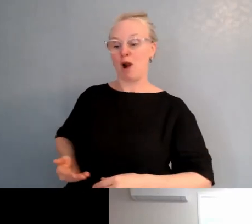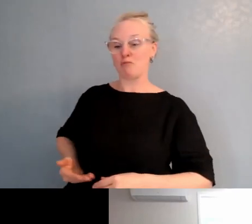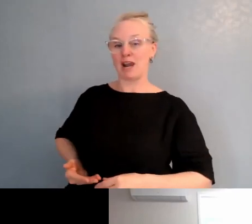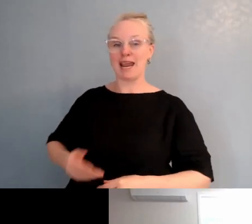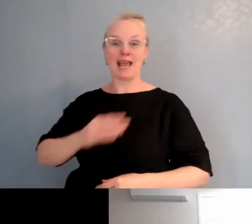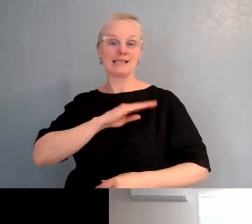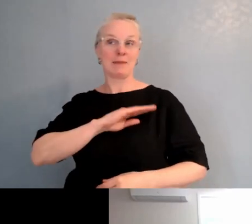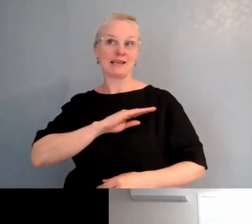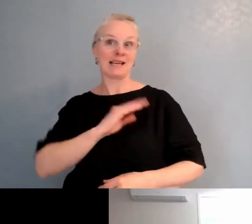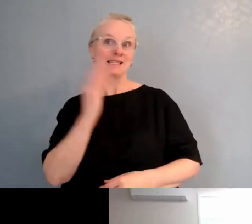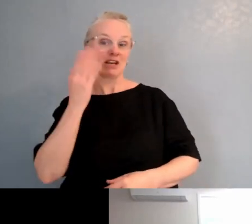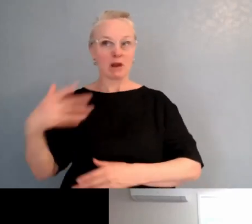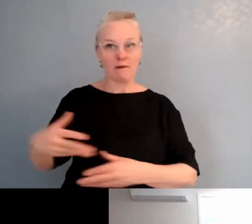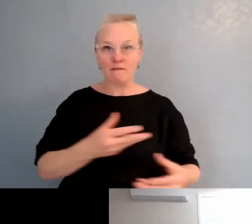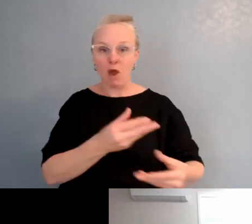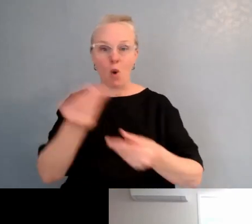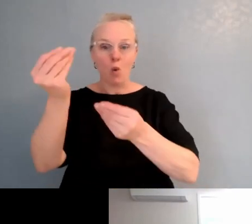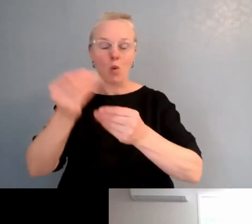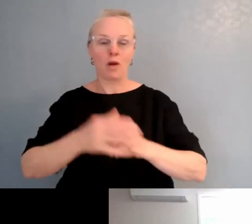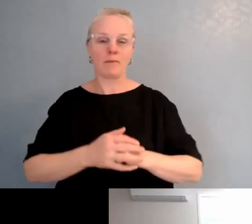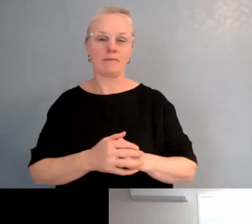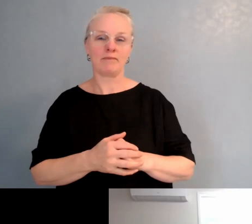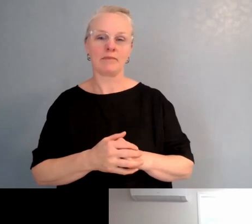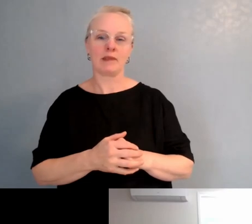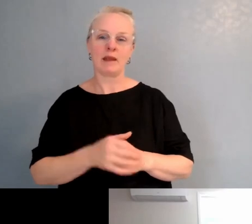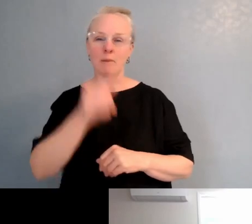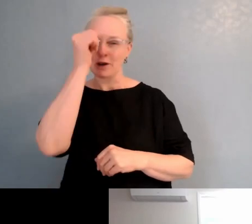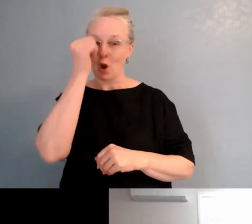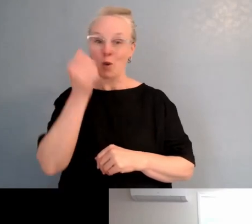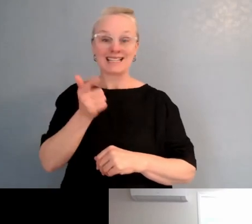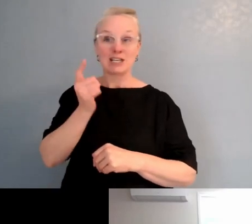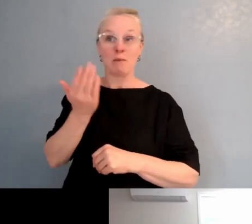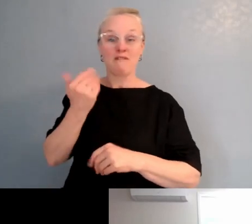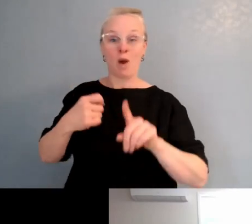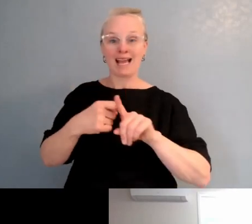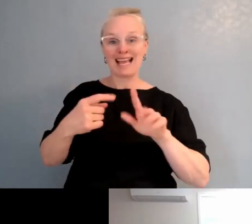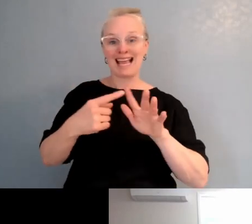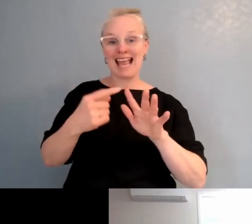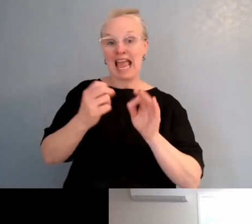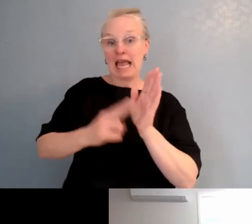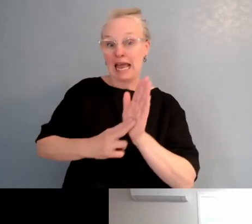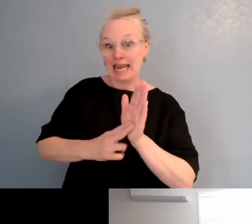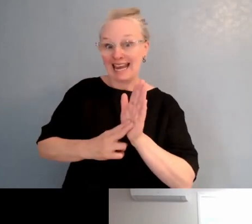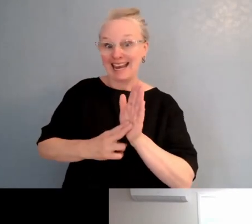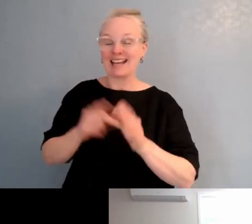I know today Keeghan was on a course today doing some stuff, in terms of just trying to upskill as much as they can.